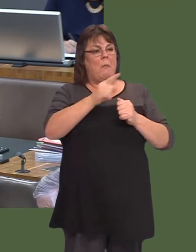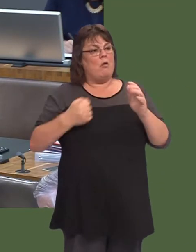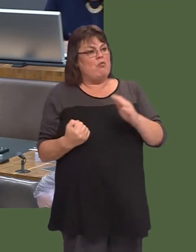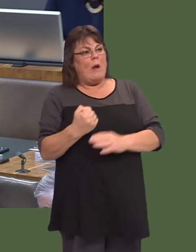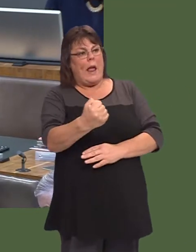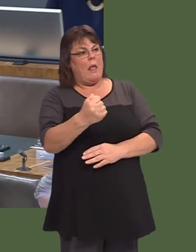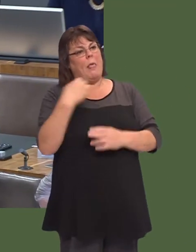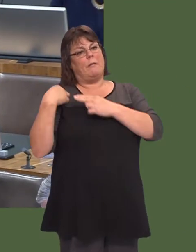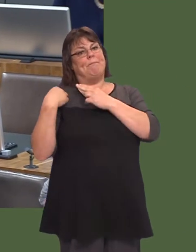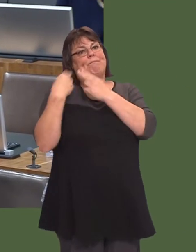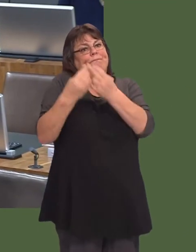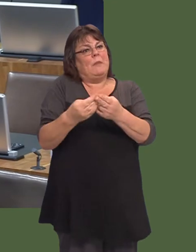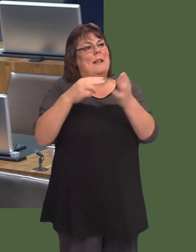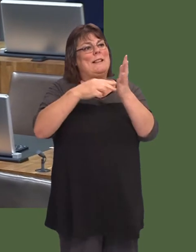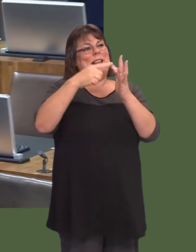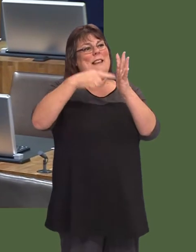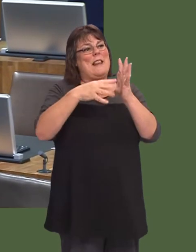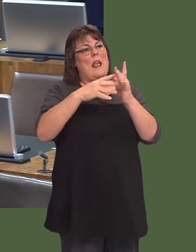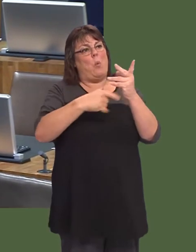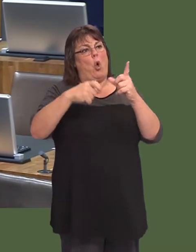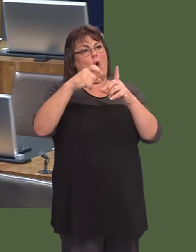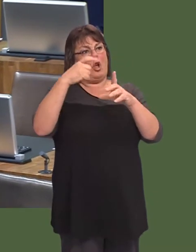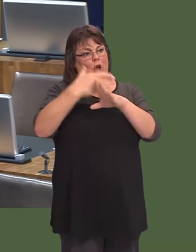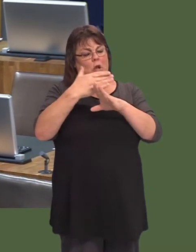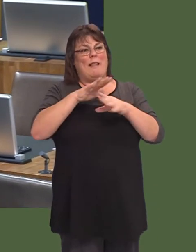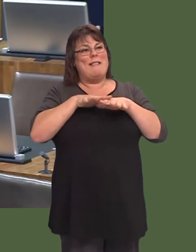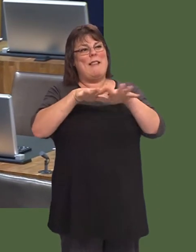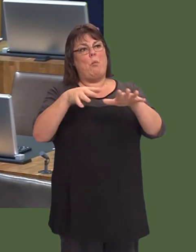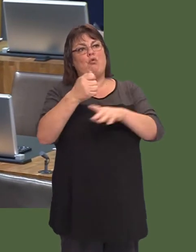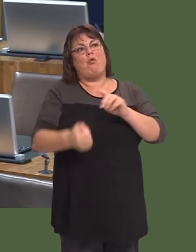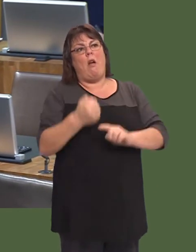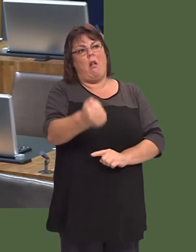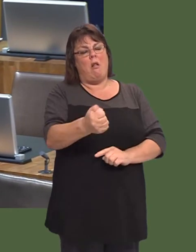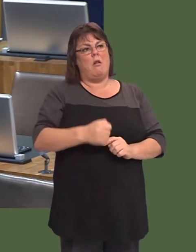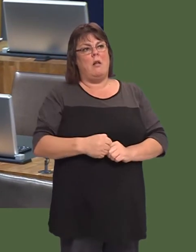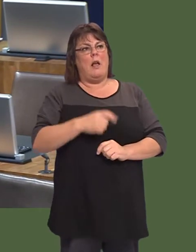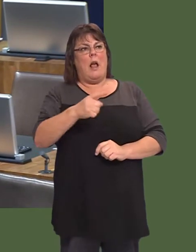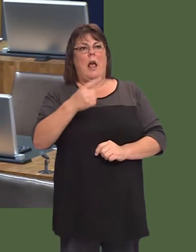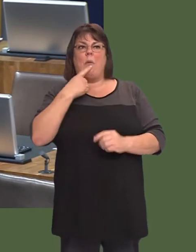Iíve done it in meetings with Network Rail and itís being done in other ways to redevelop Cardiff Central.